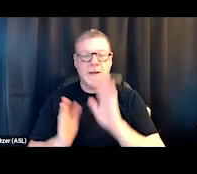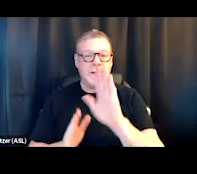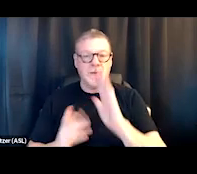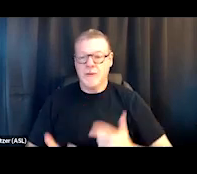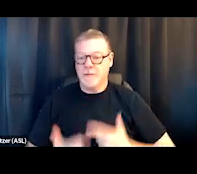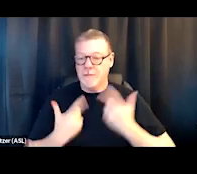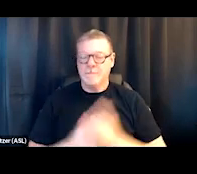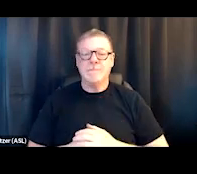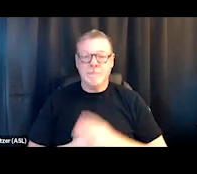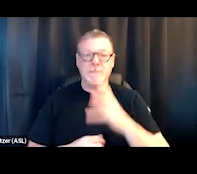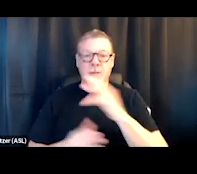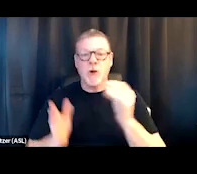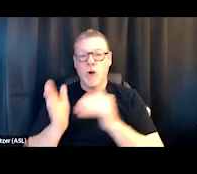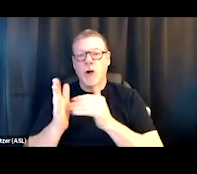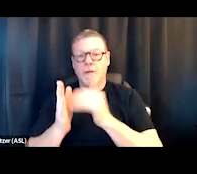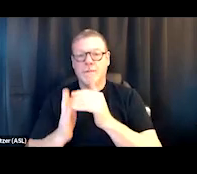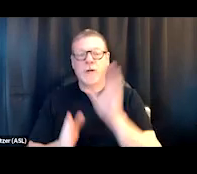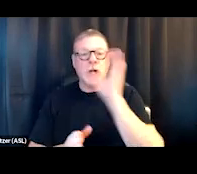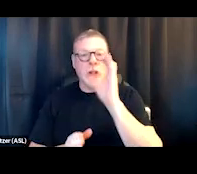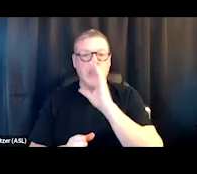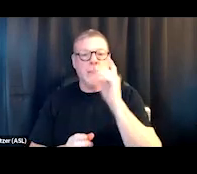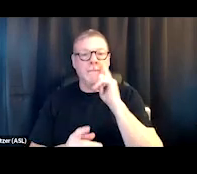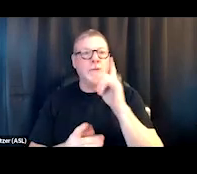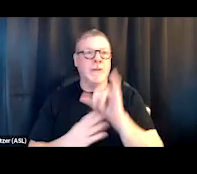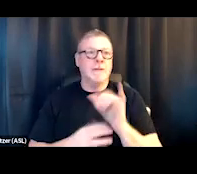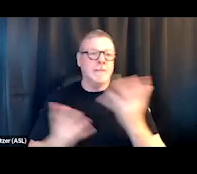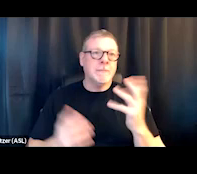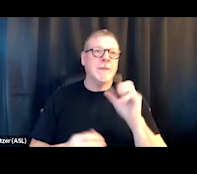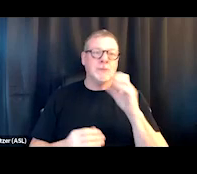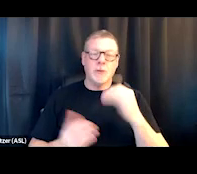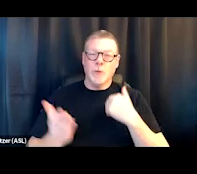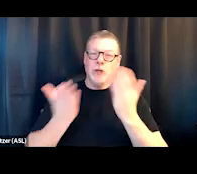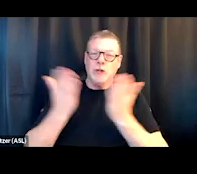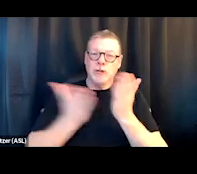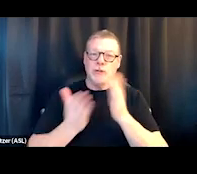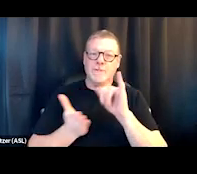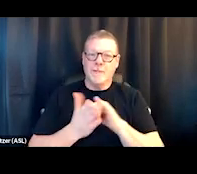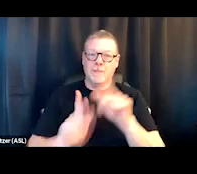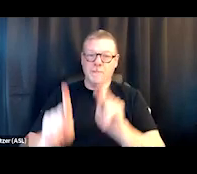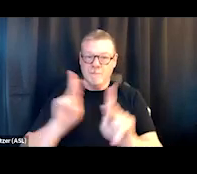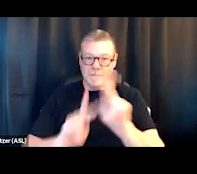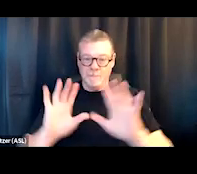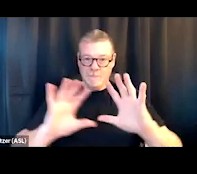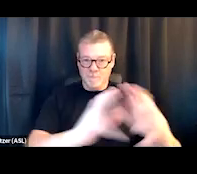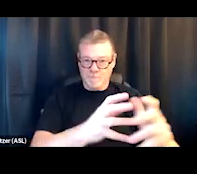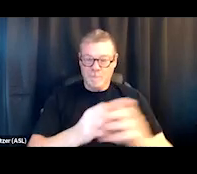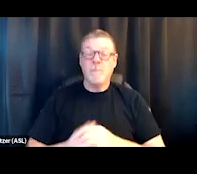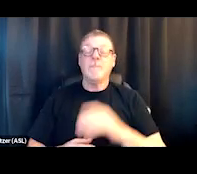and oftentimes look for a recovery house to do that. So we serve that clientele. What happened with the opioid epidemic